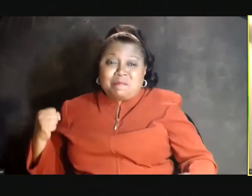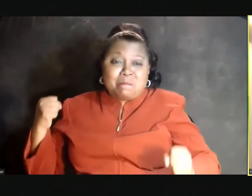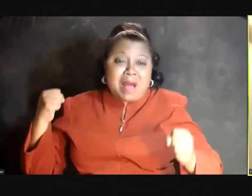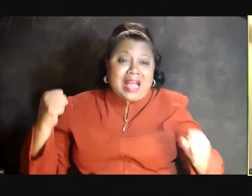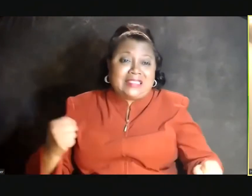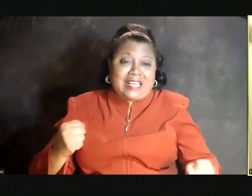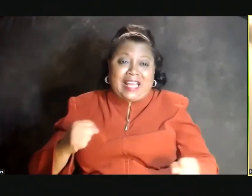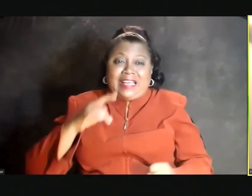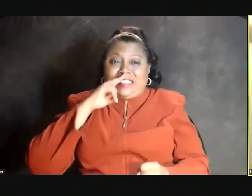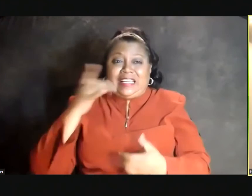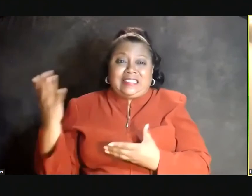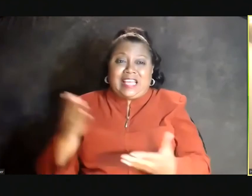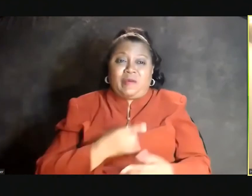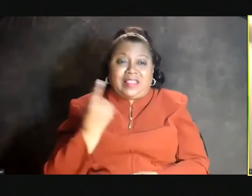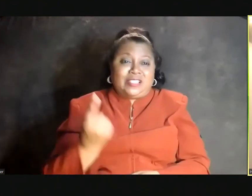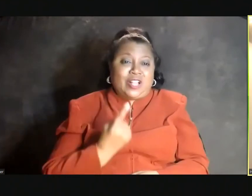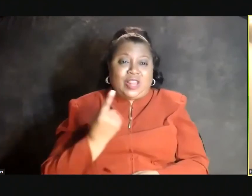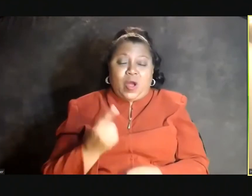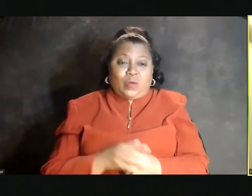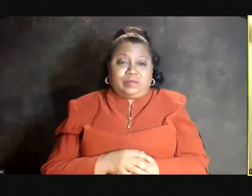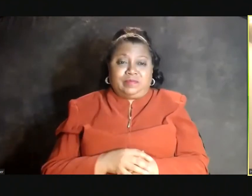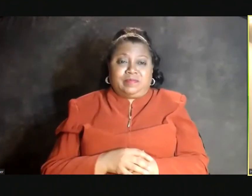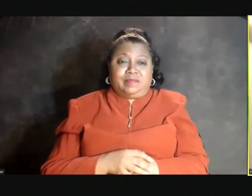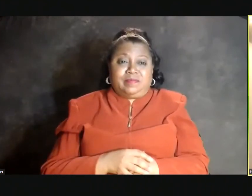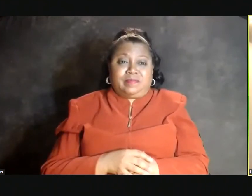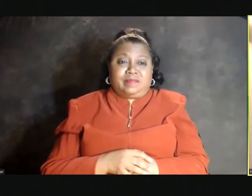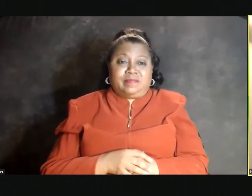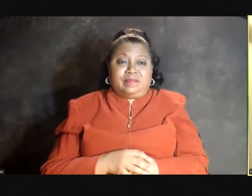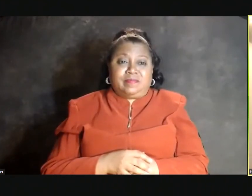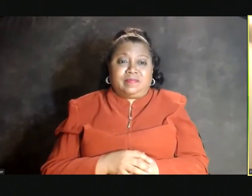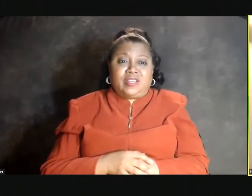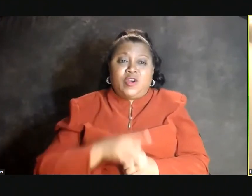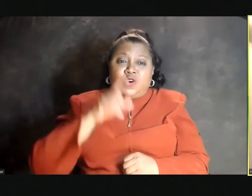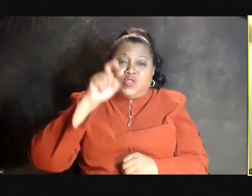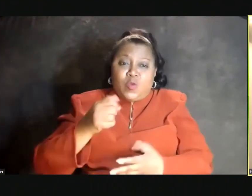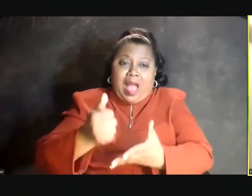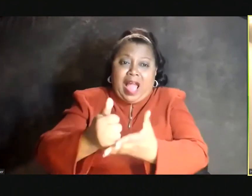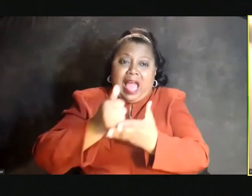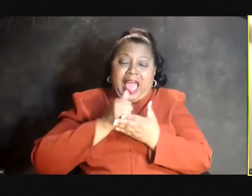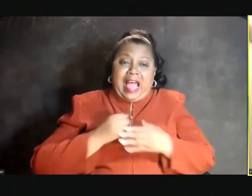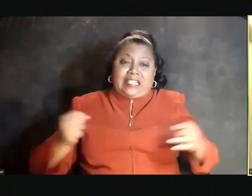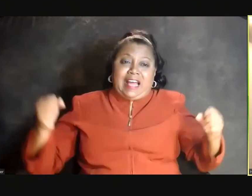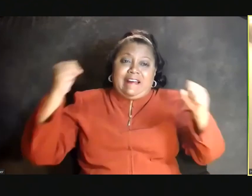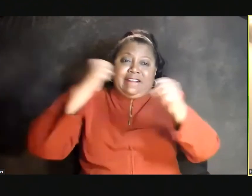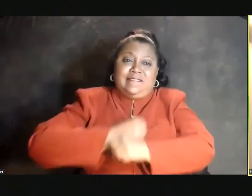(SINGING) We can't carry this alone. (SINGING) We can't cry no more. (SINGING) You have to help us fight it-- (SINGING) We can't cry no more.